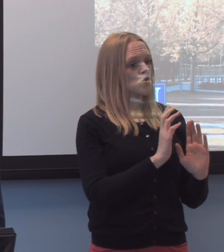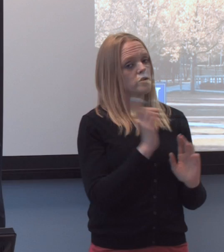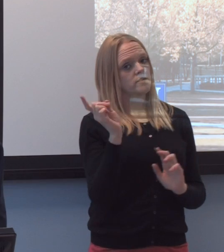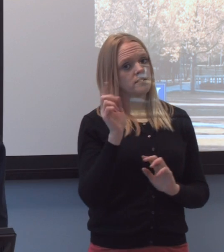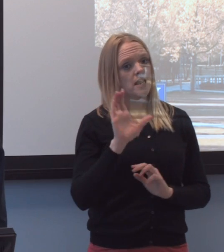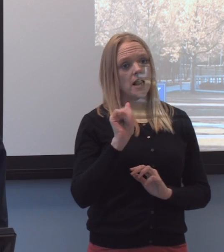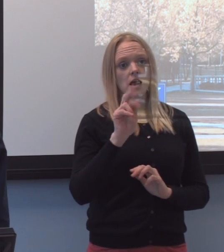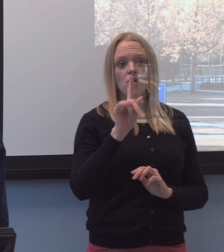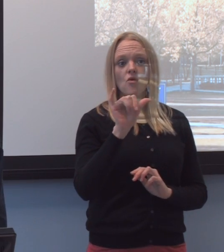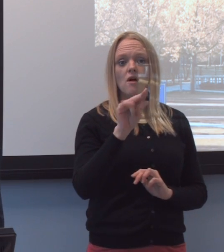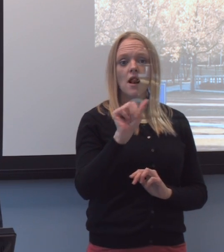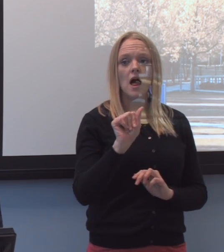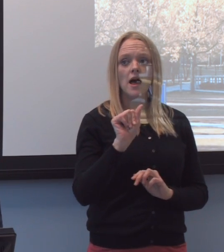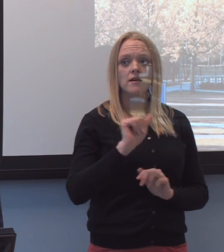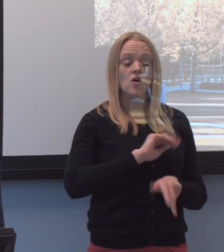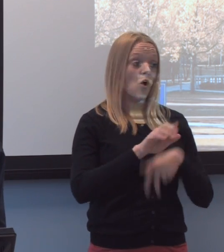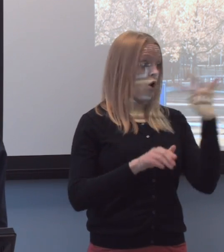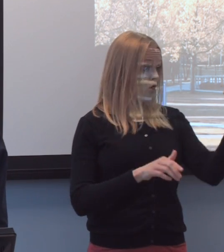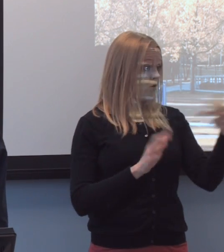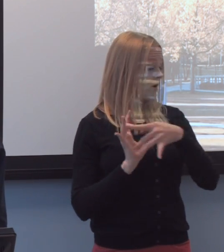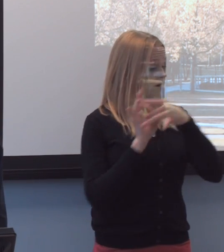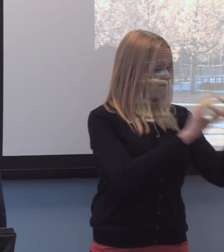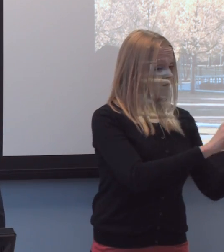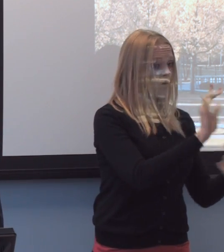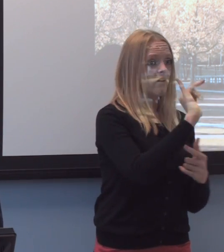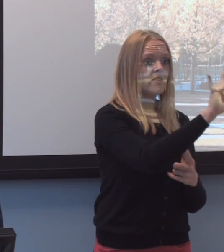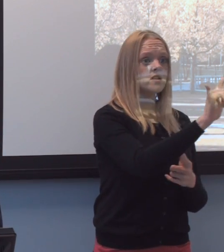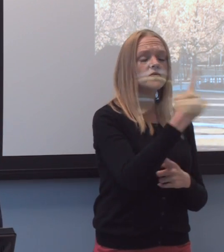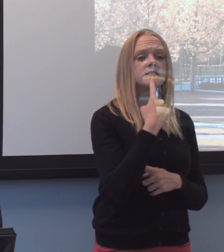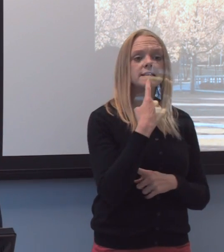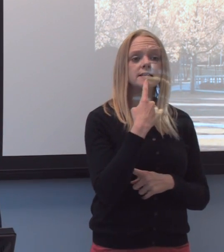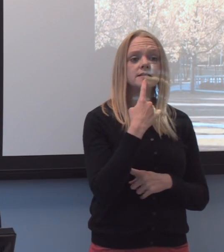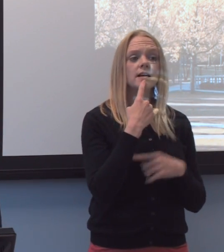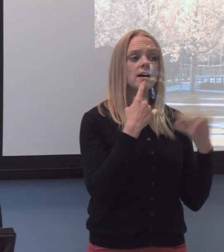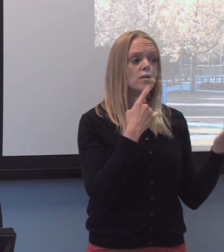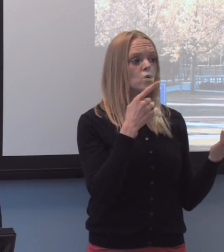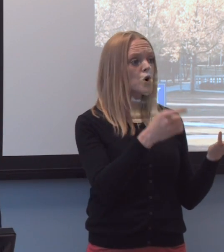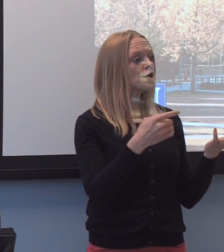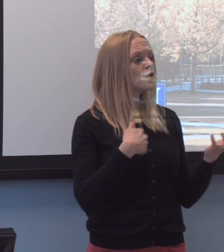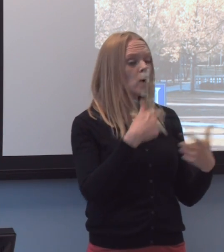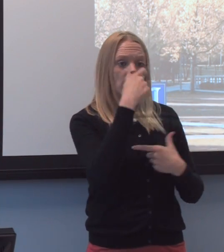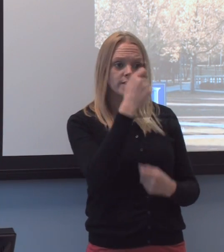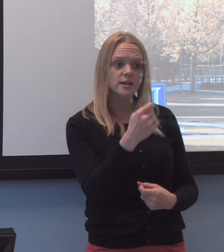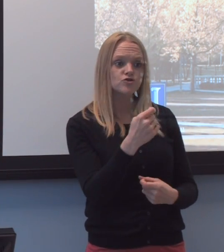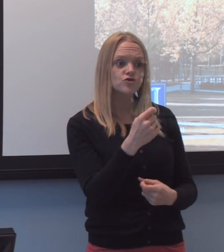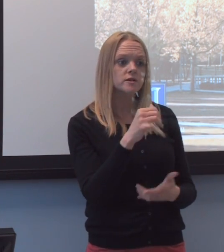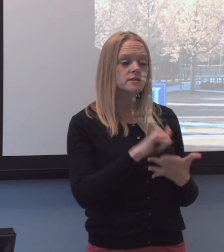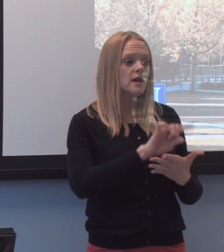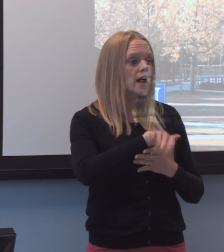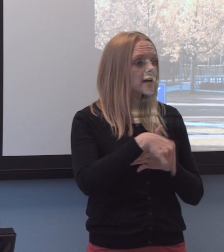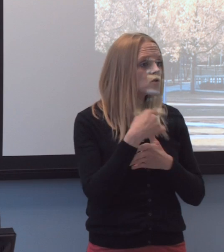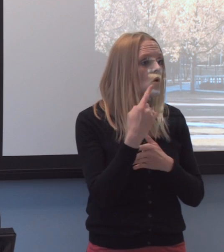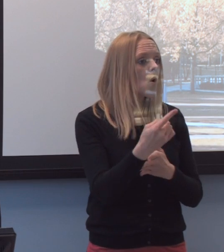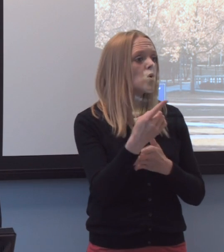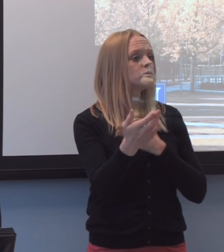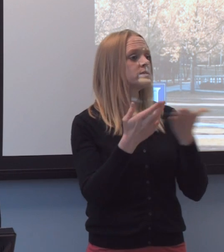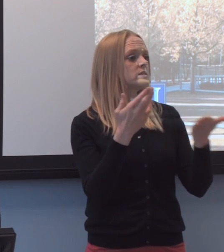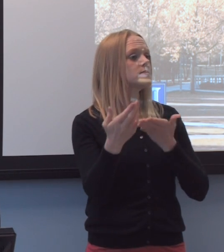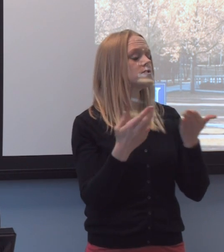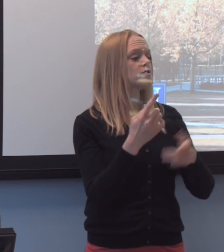f-all three had Illinois connections who said, "Well, you know, you have an interest "that can only be served by one place,